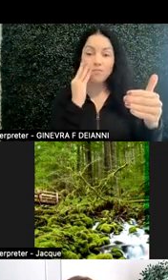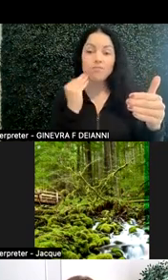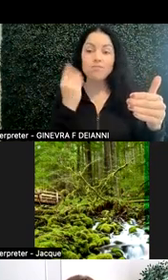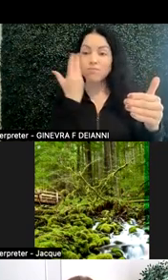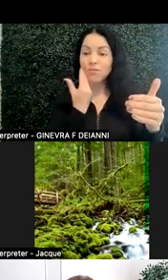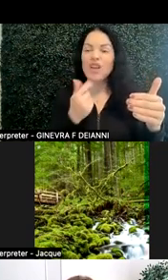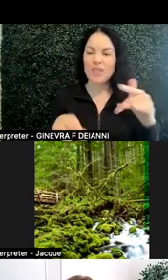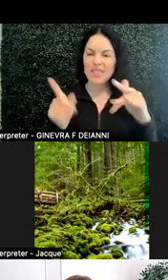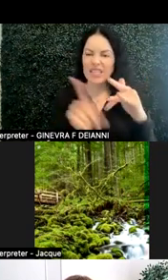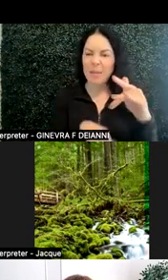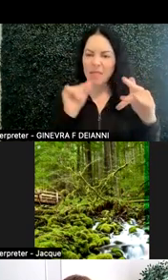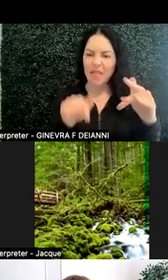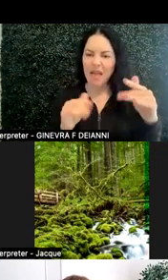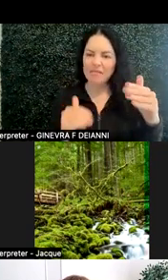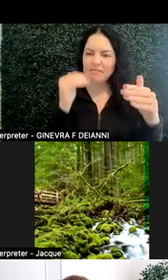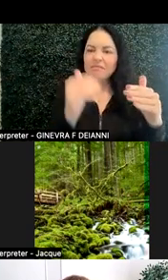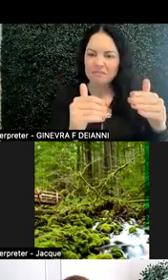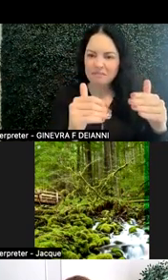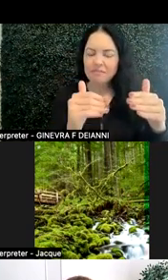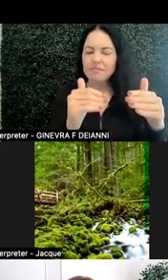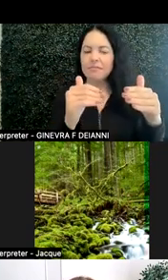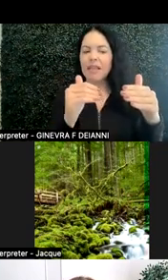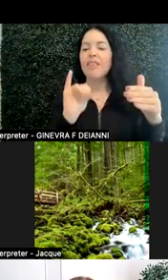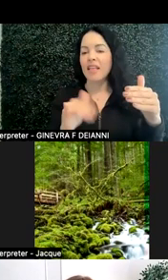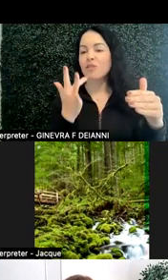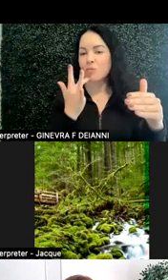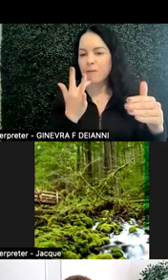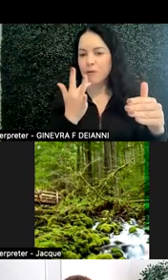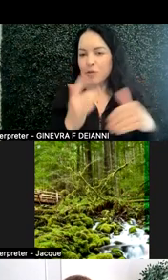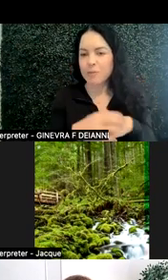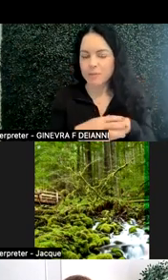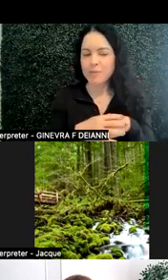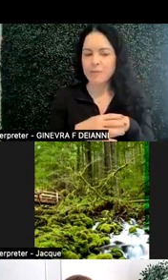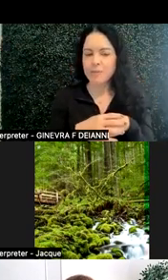that step, would be preferred in it not to take up